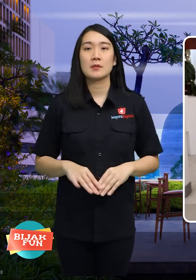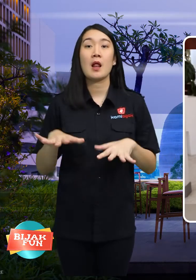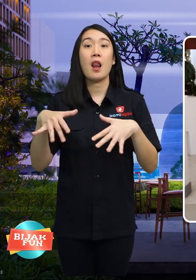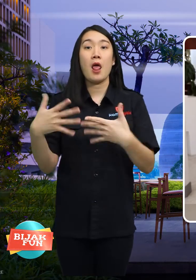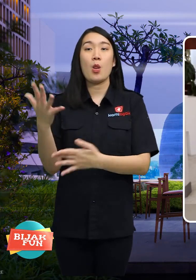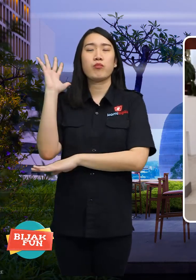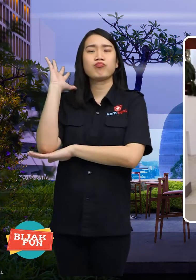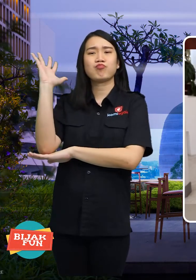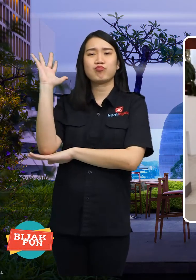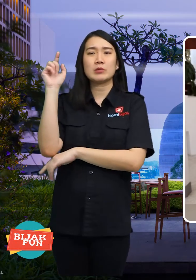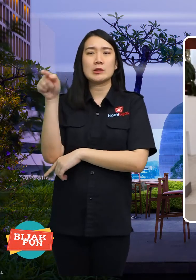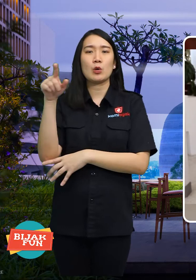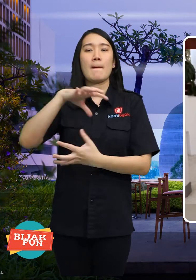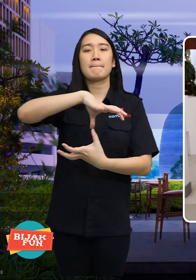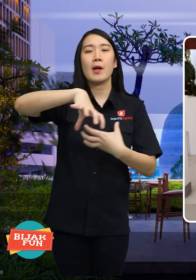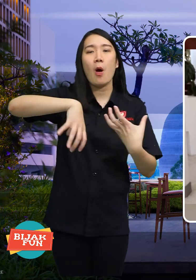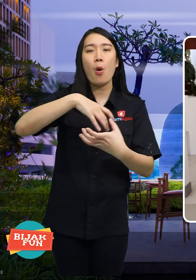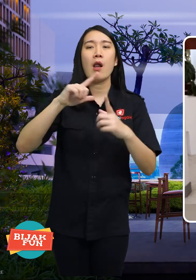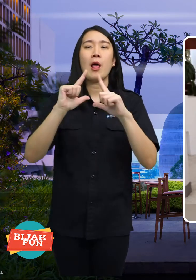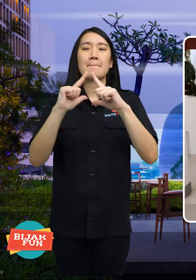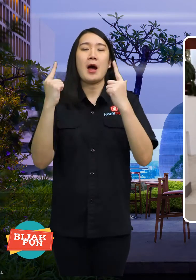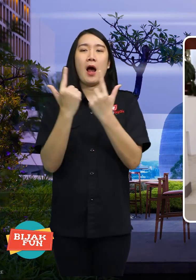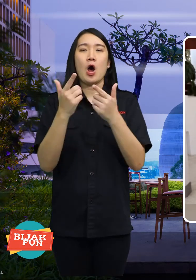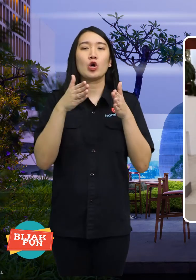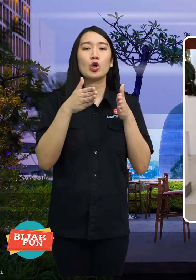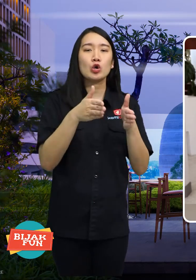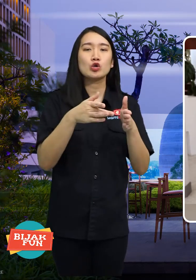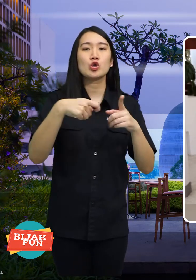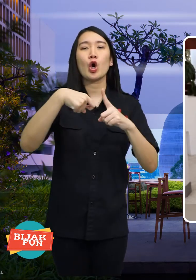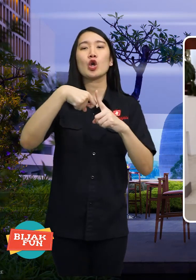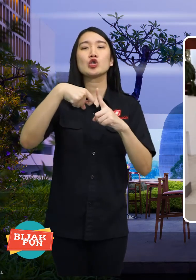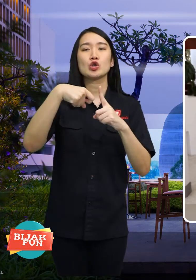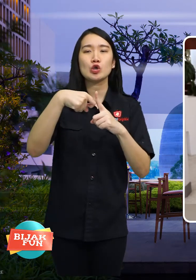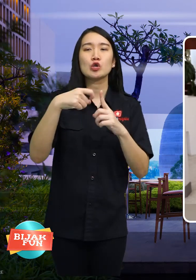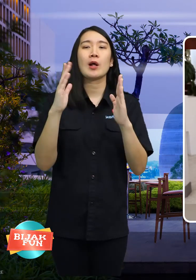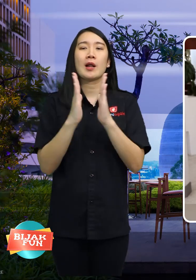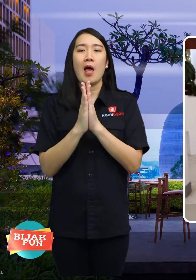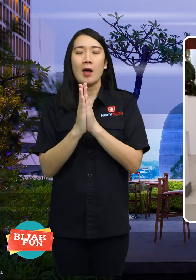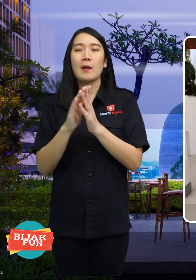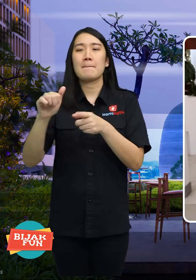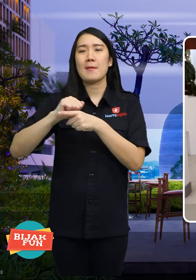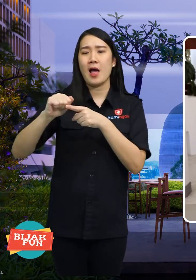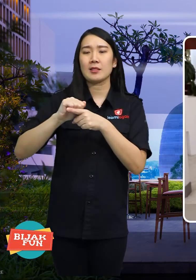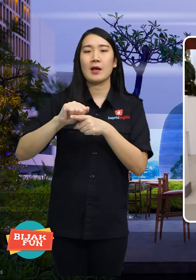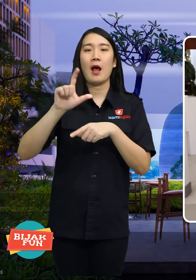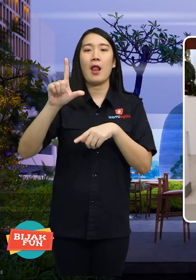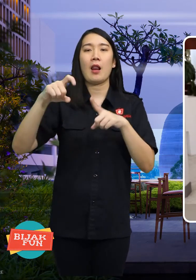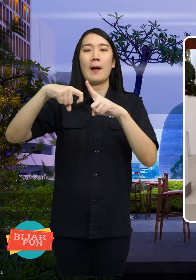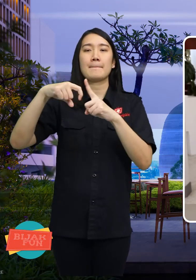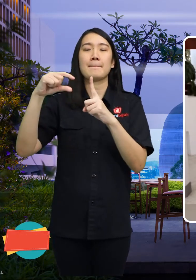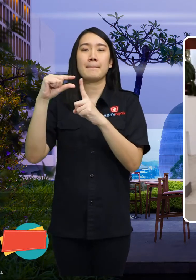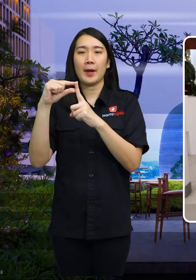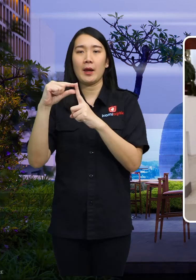In addition, the resource person is the manager course and training institute (LKP)